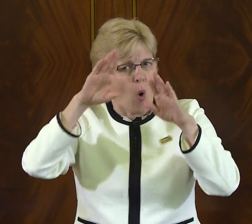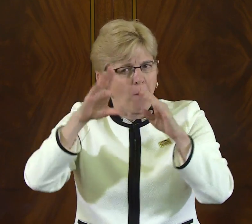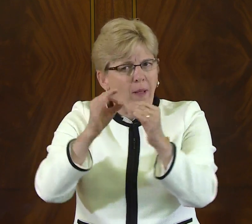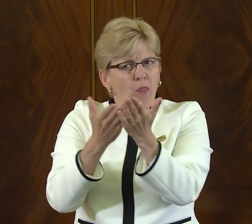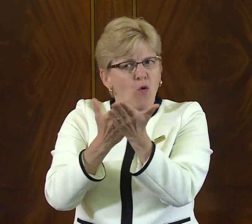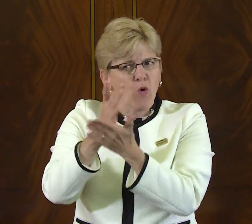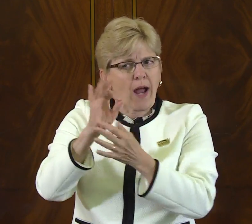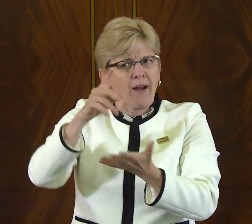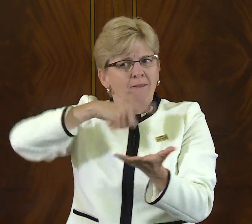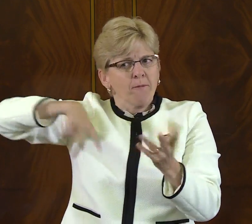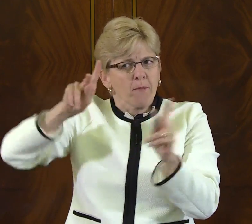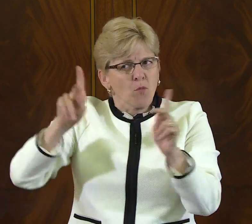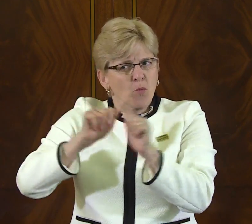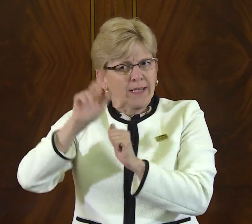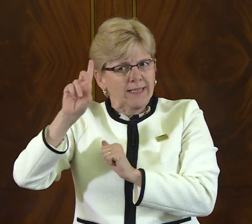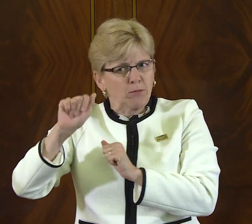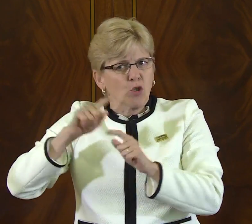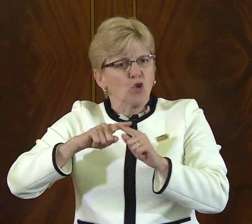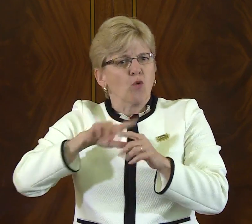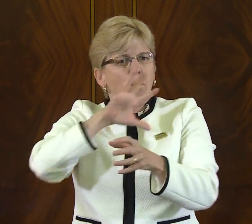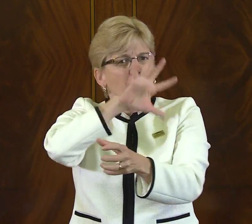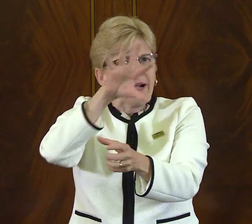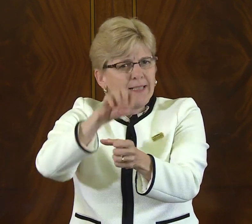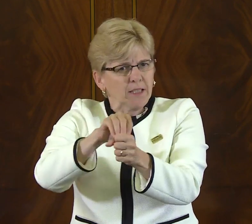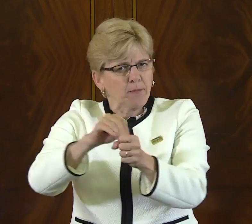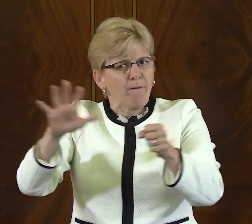again it represented the hope of the rights of people with disabilities